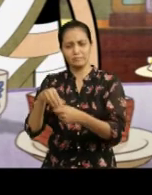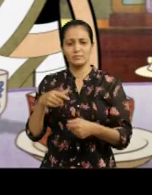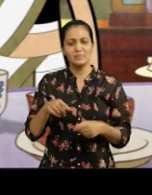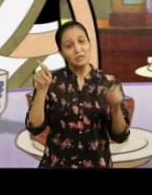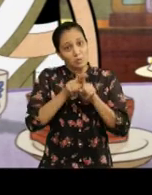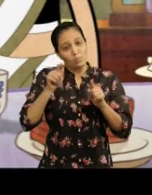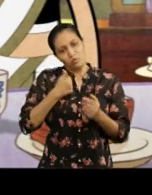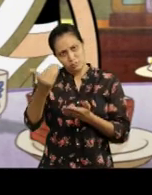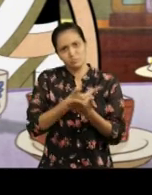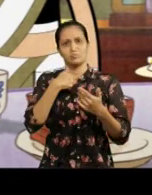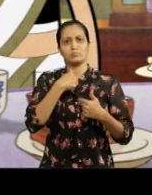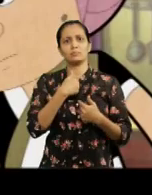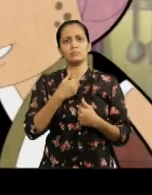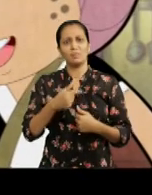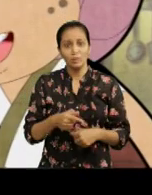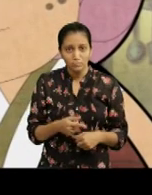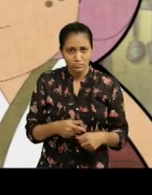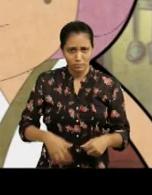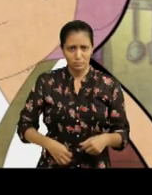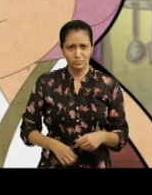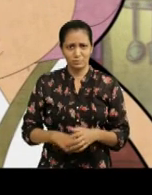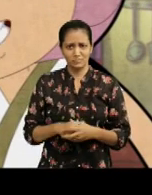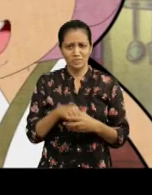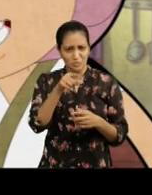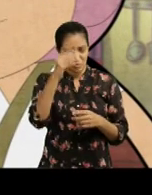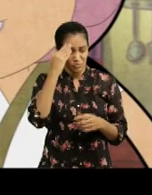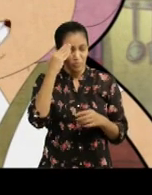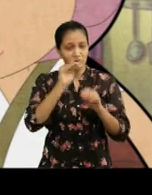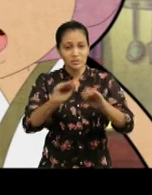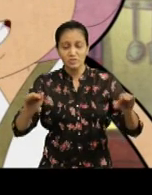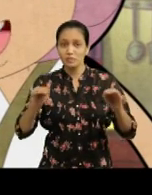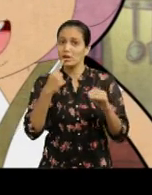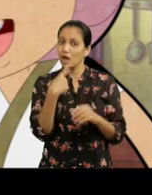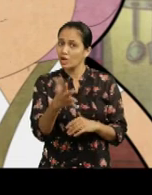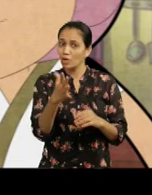I want to earn my own money. What? Do you know that children are forbidden to work?